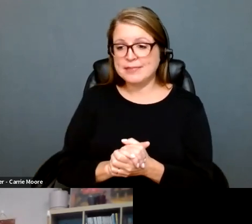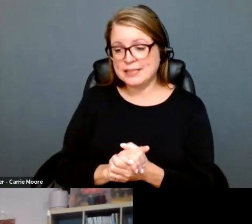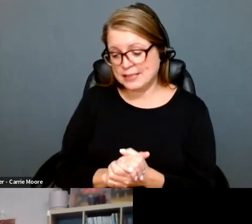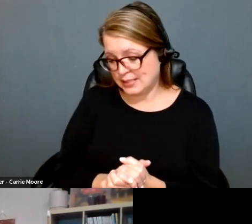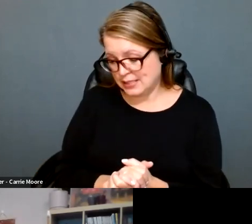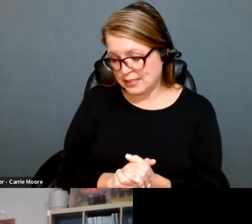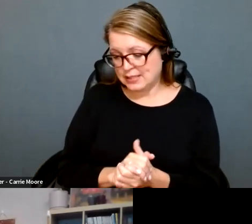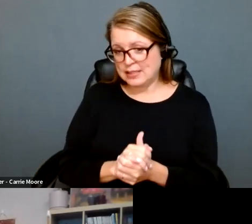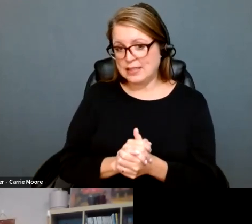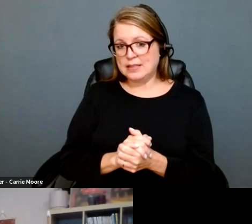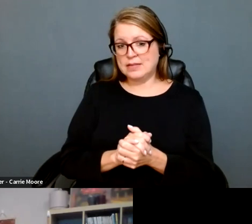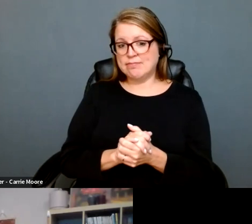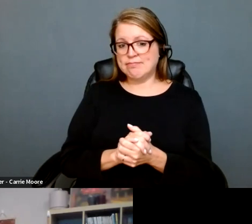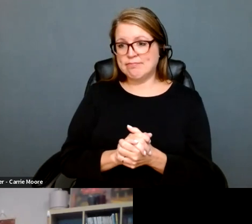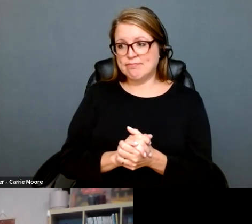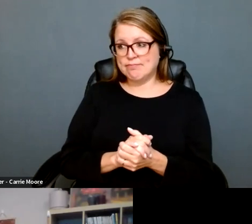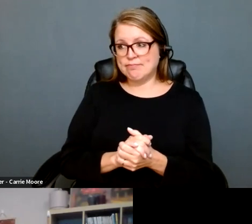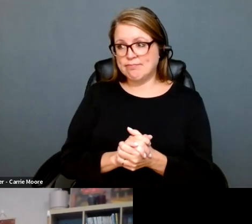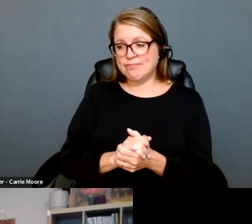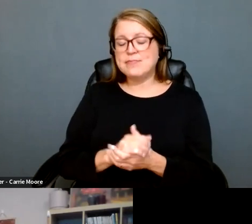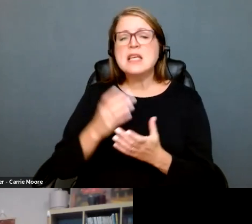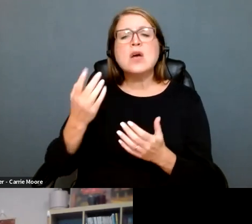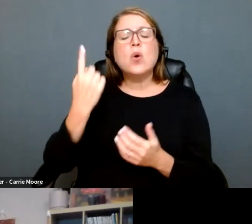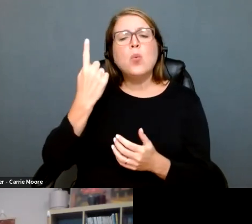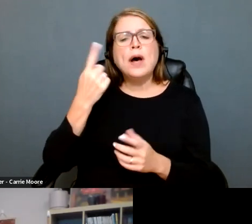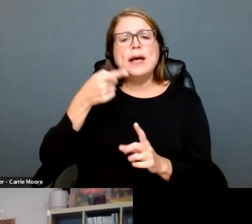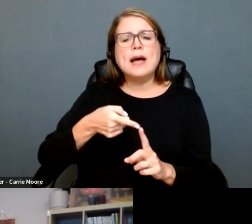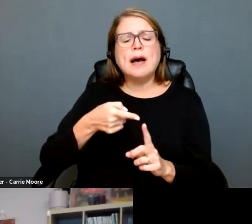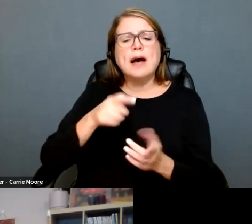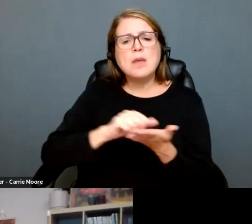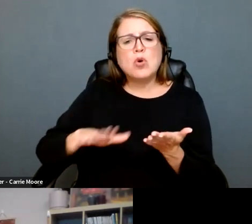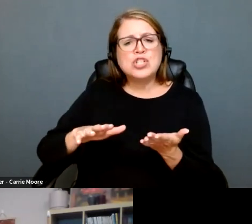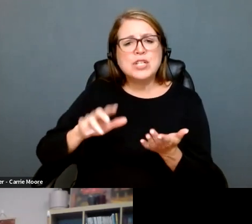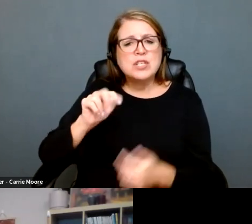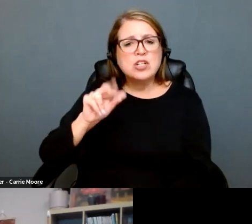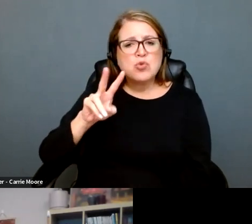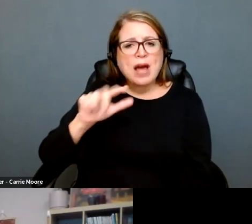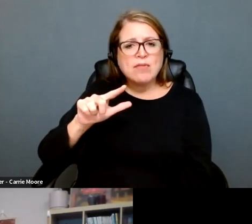ACLU of Oregon. And gosh,